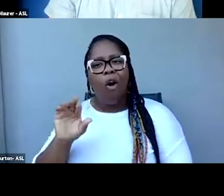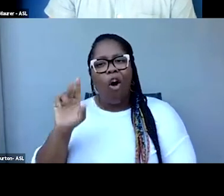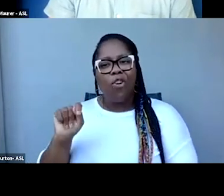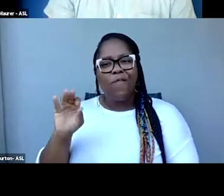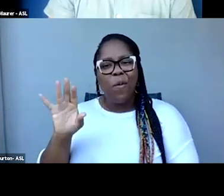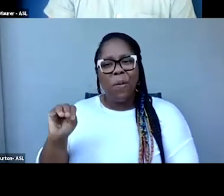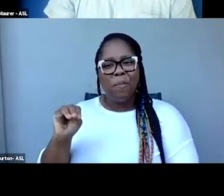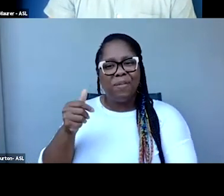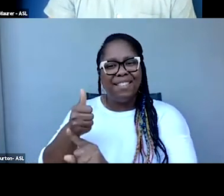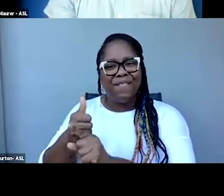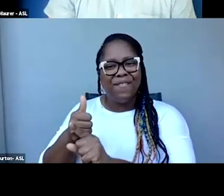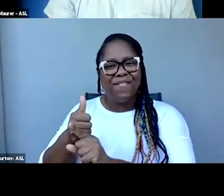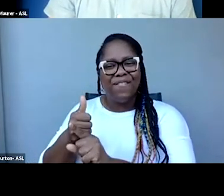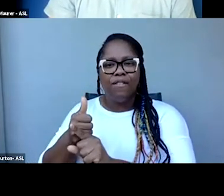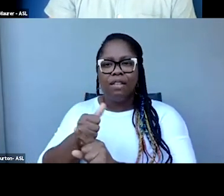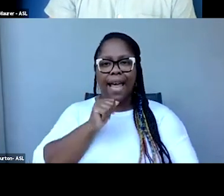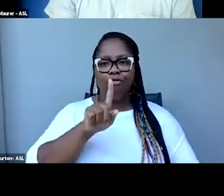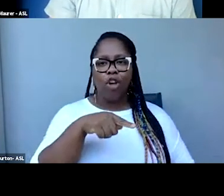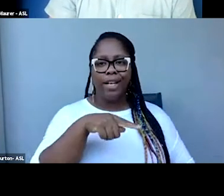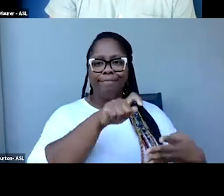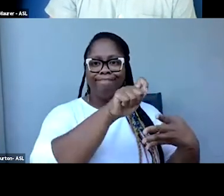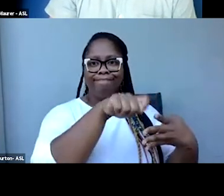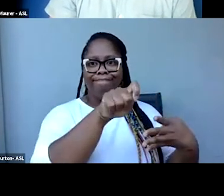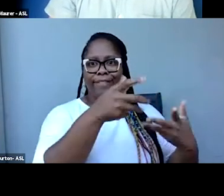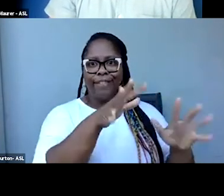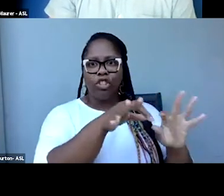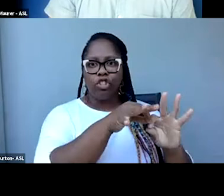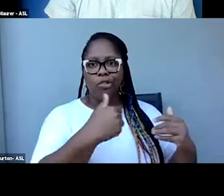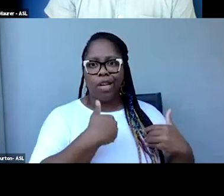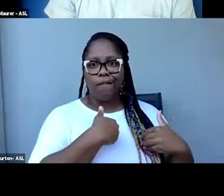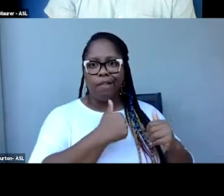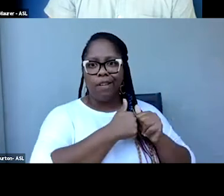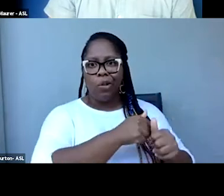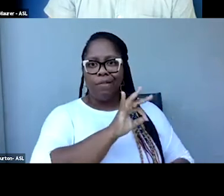As opposed to a box that you check to comply with the FCC rules.